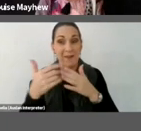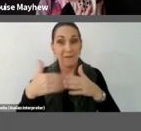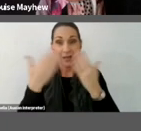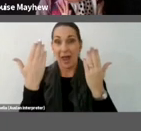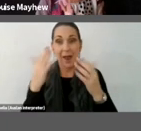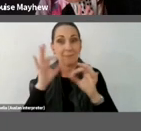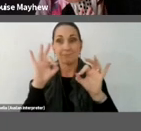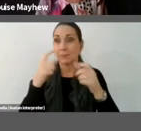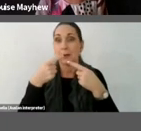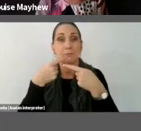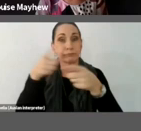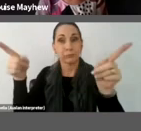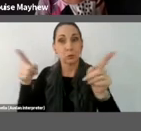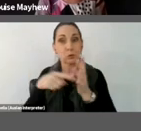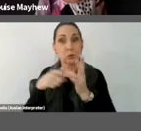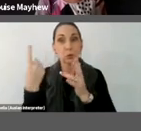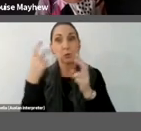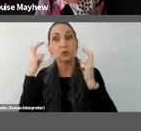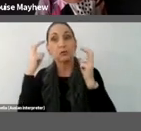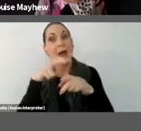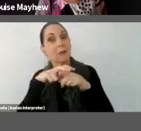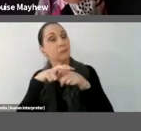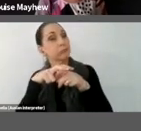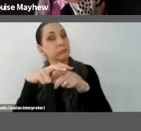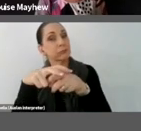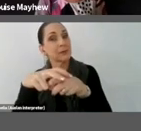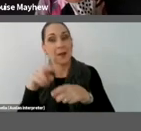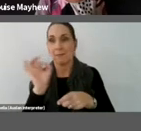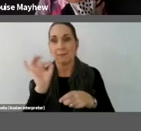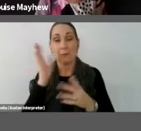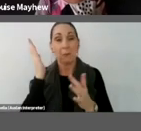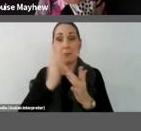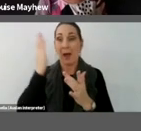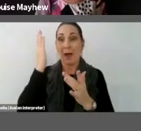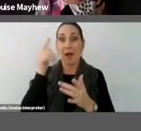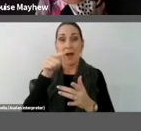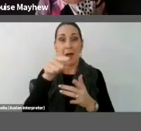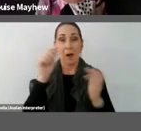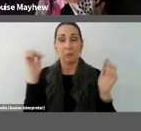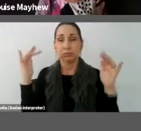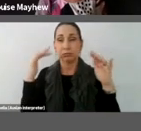stunning open hall of the train station would fill with the beats of percussive